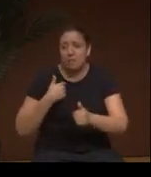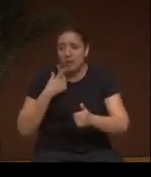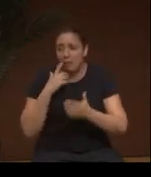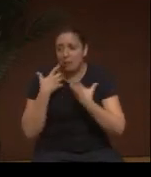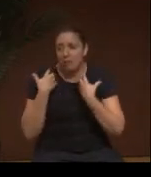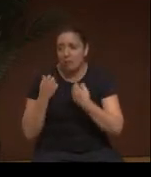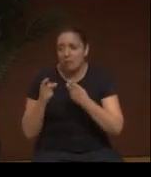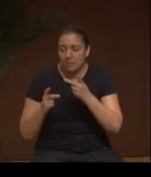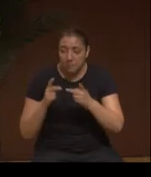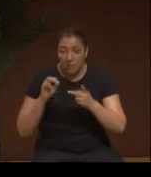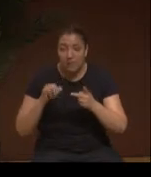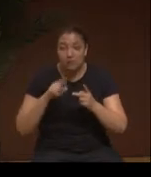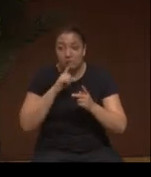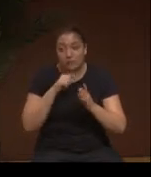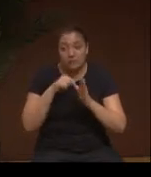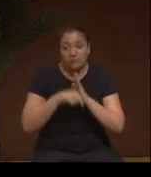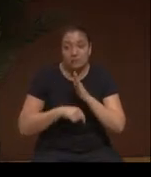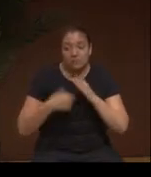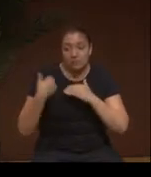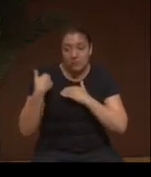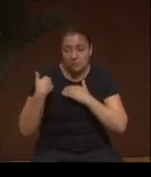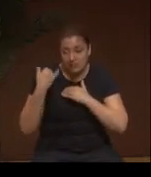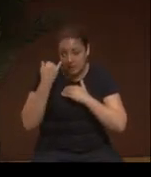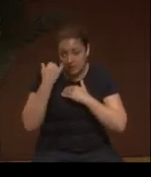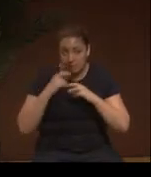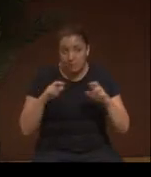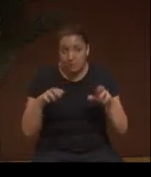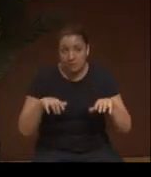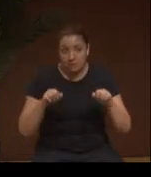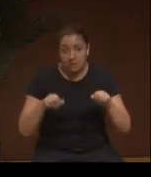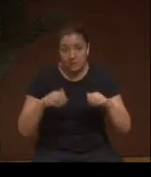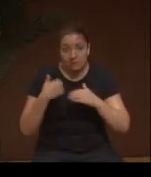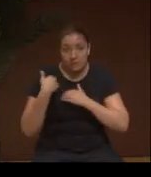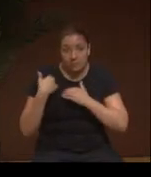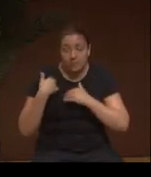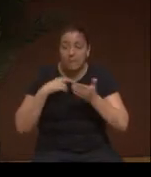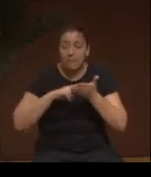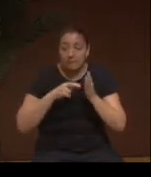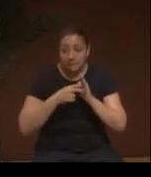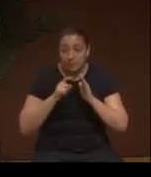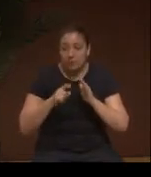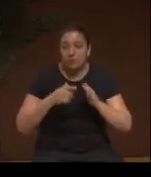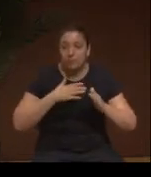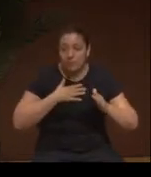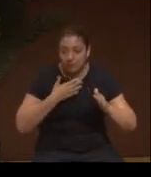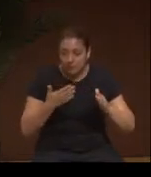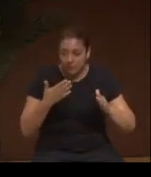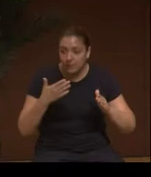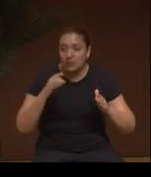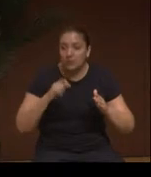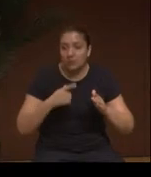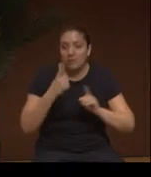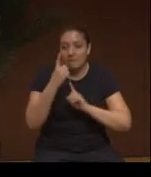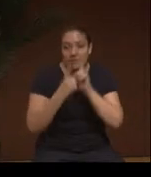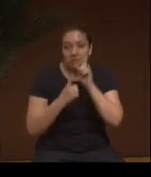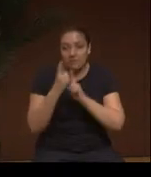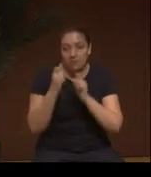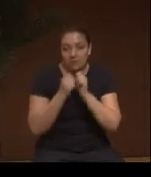That is a deep responsibility. And if you're ready to take that responsibility, then you must deal with eldership. You must deal face to face with that kind of learning.